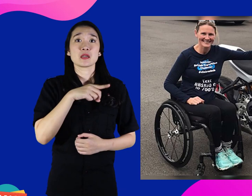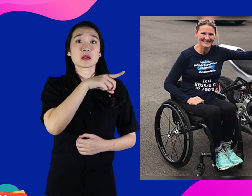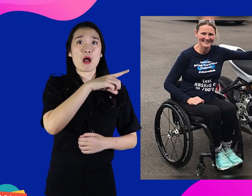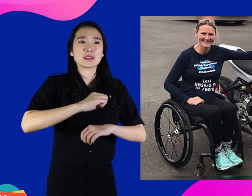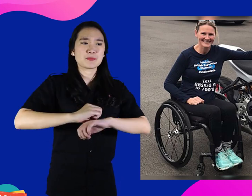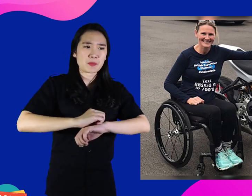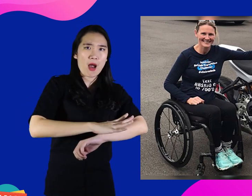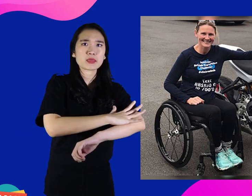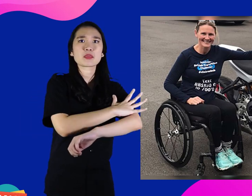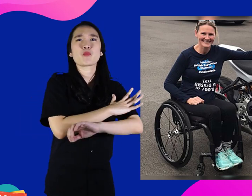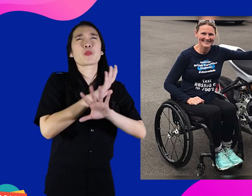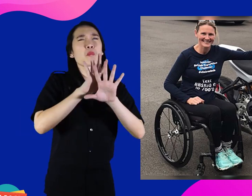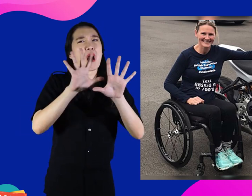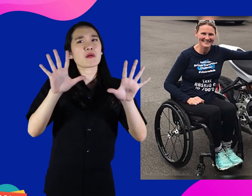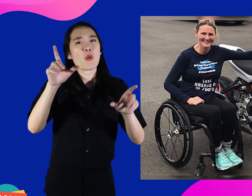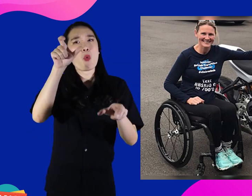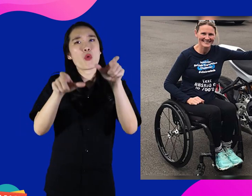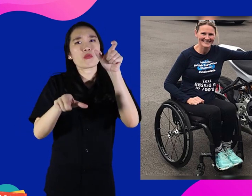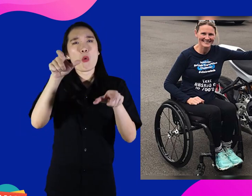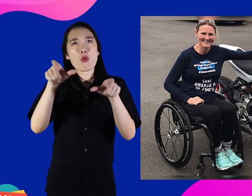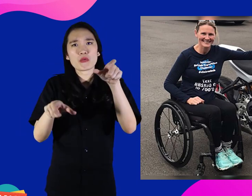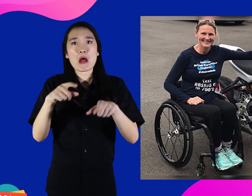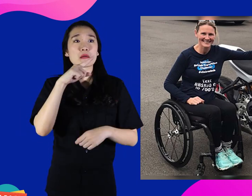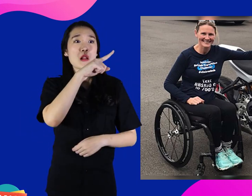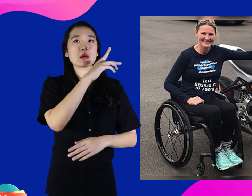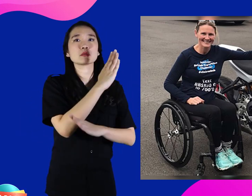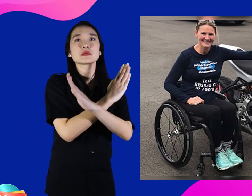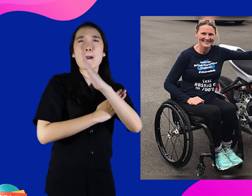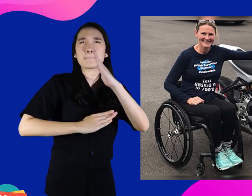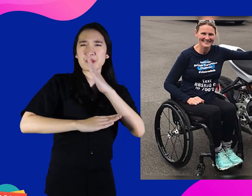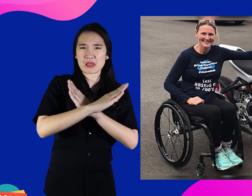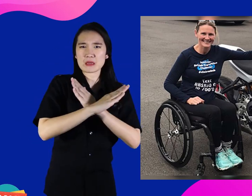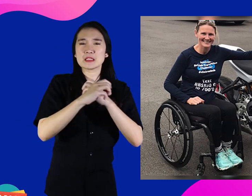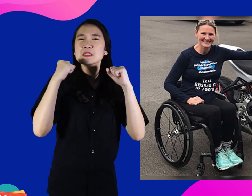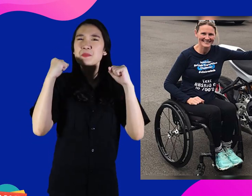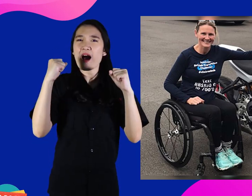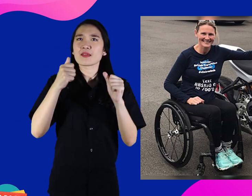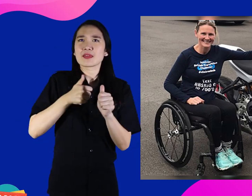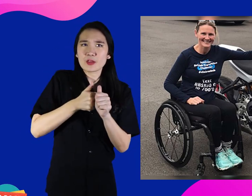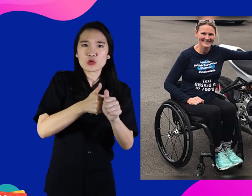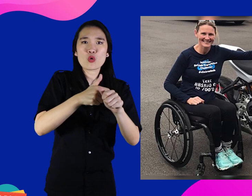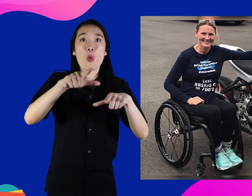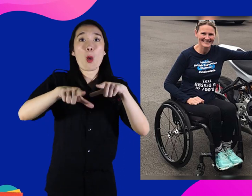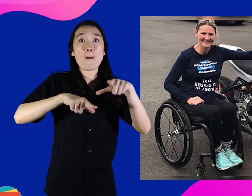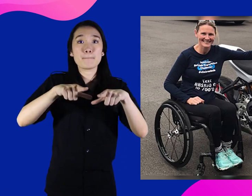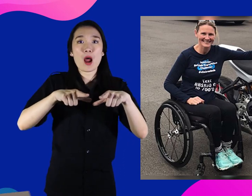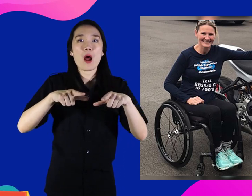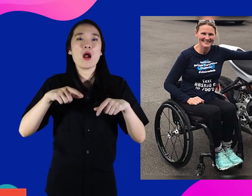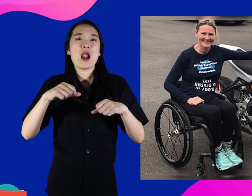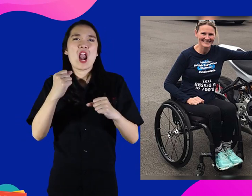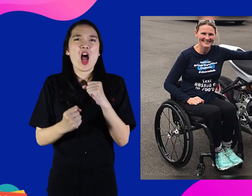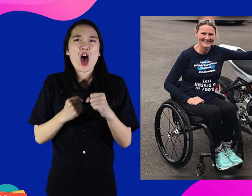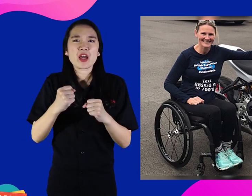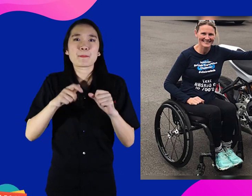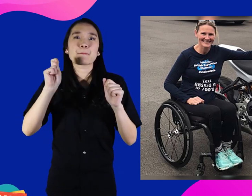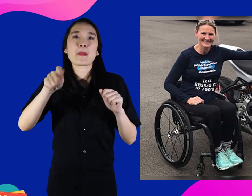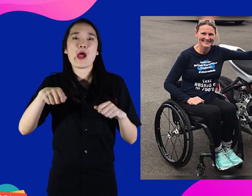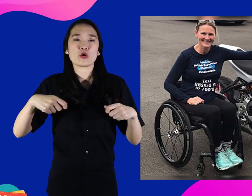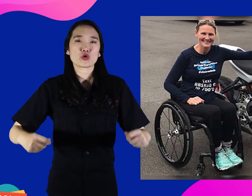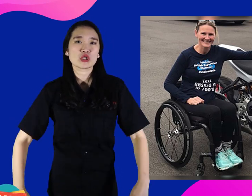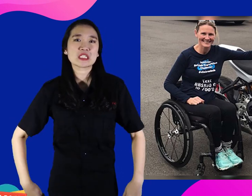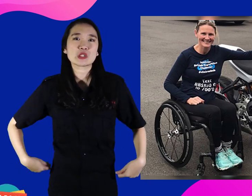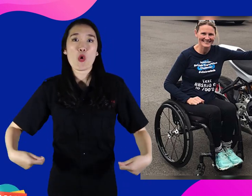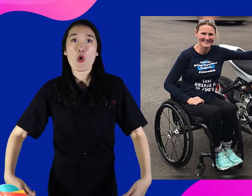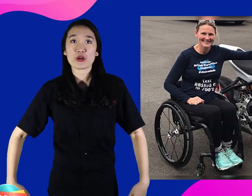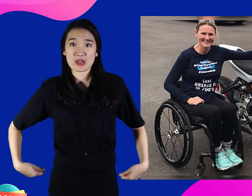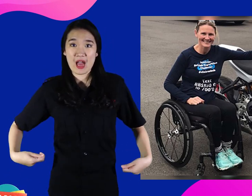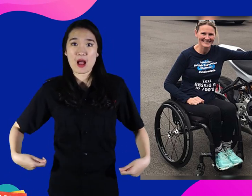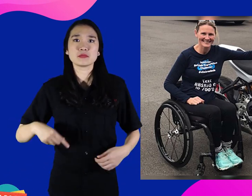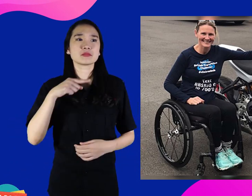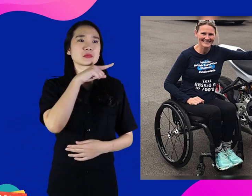She inspired many people, he was disabled who are passionate about running in a wheelchair race